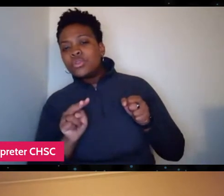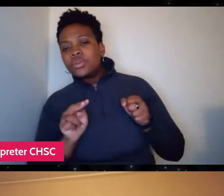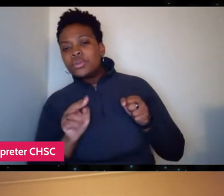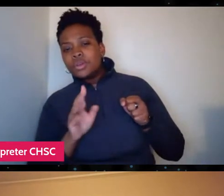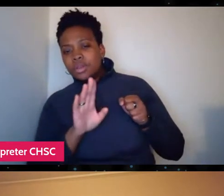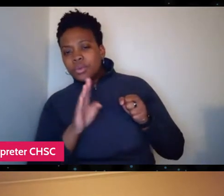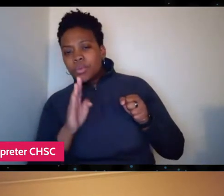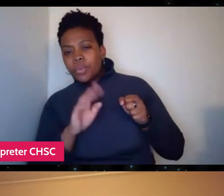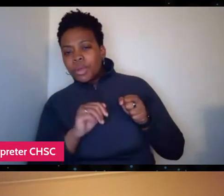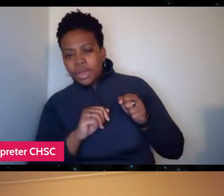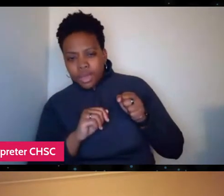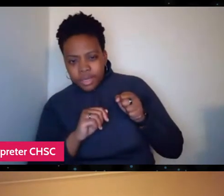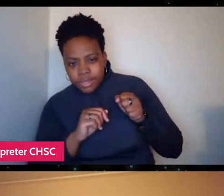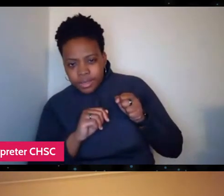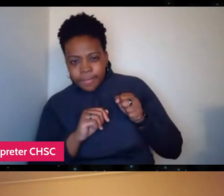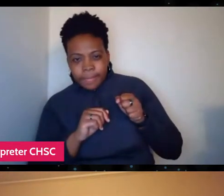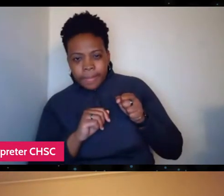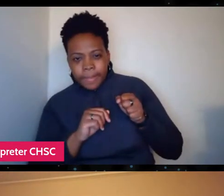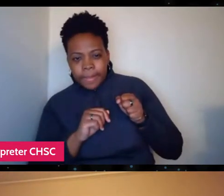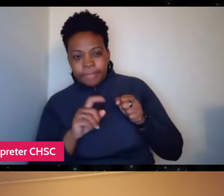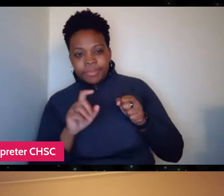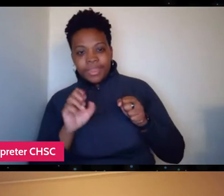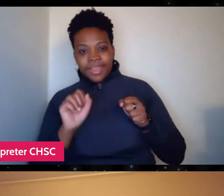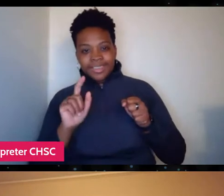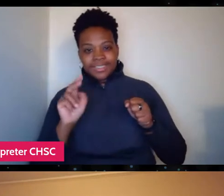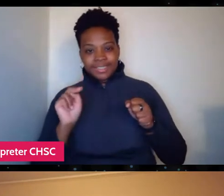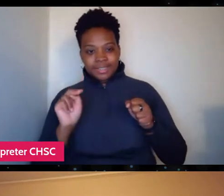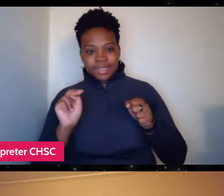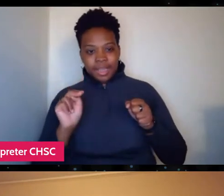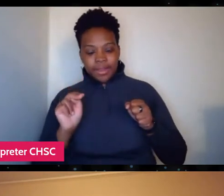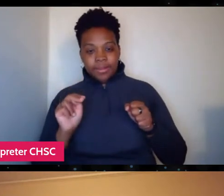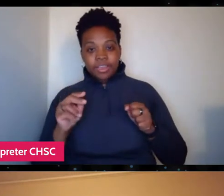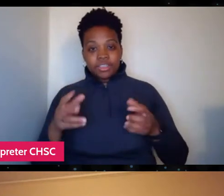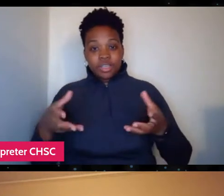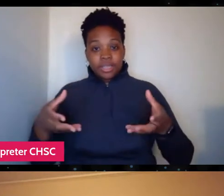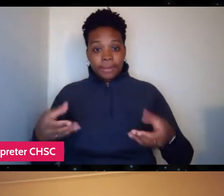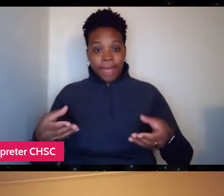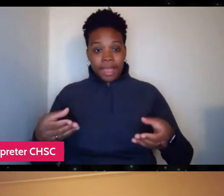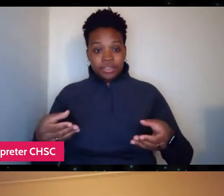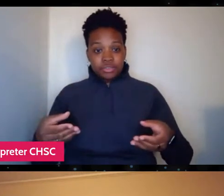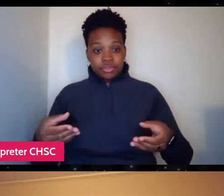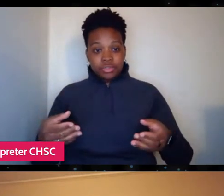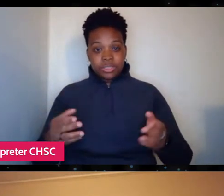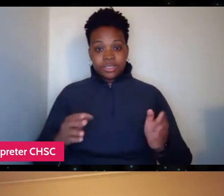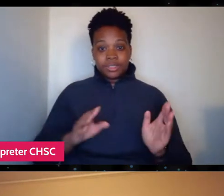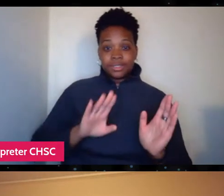and Stan has taken the mattress and put it up against the wall